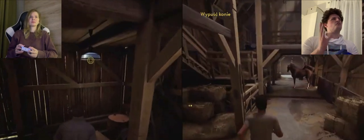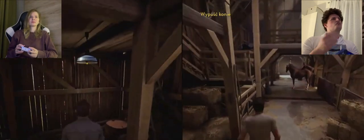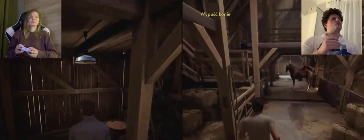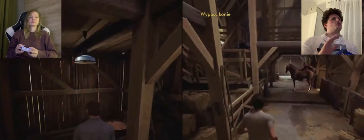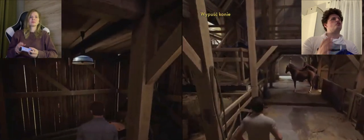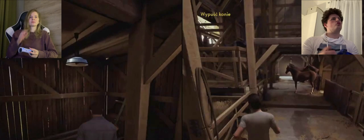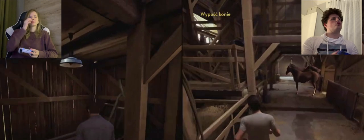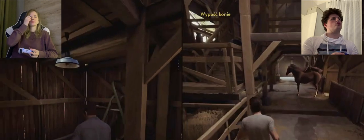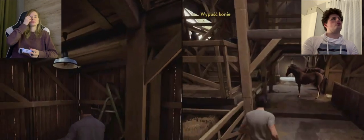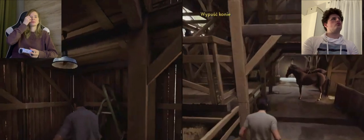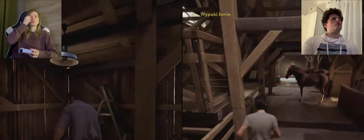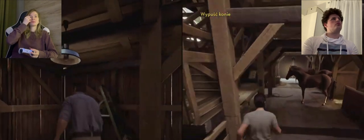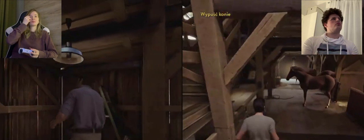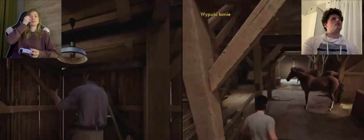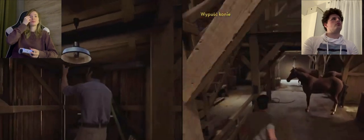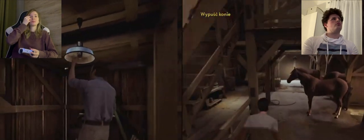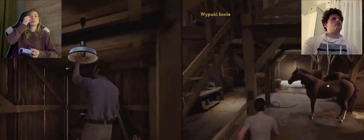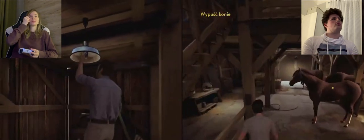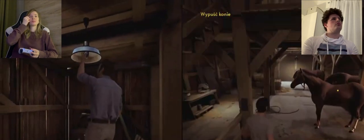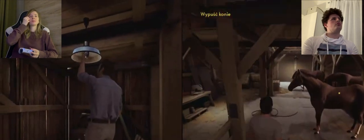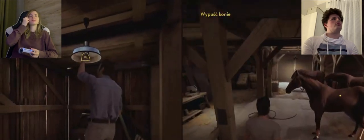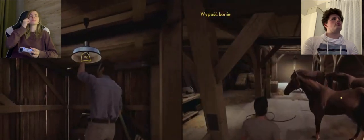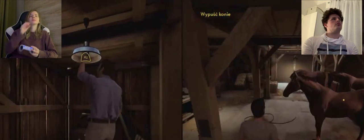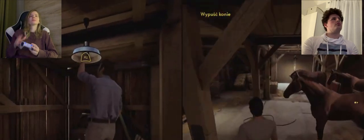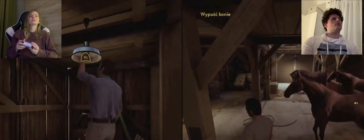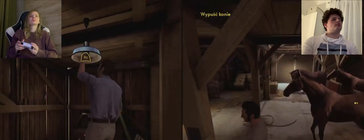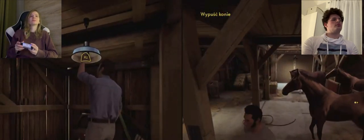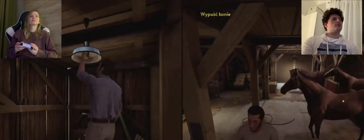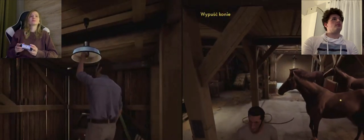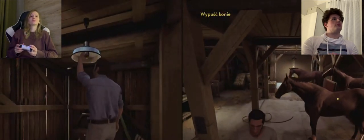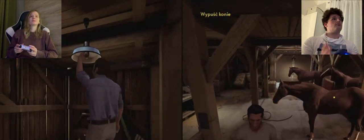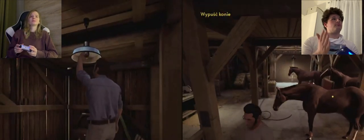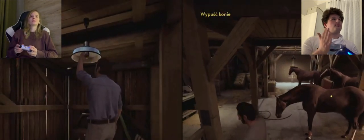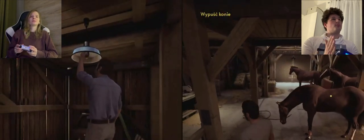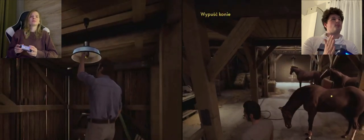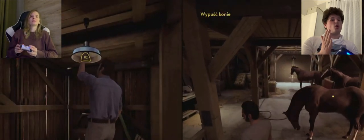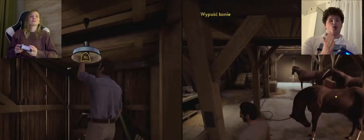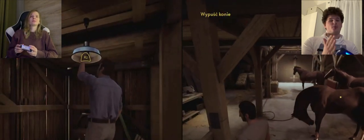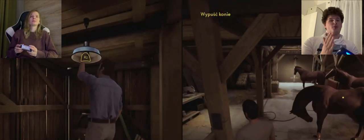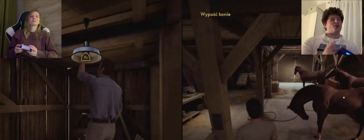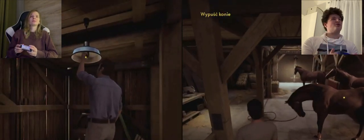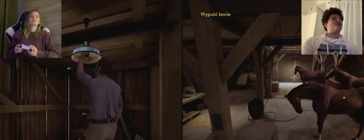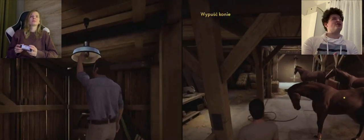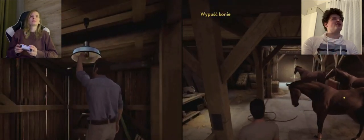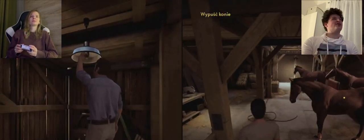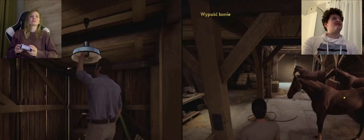A: I guess that's all? A: what? Can you help them fix this light bulb? XD